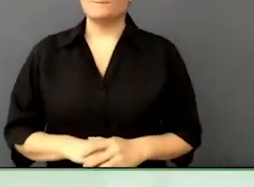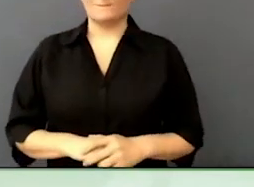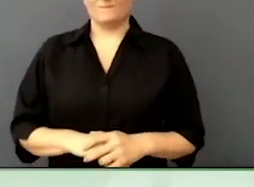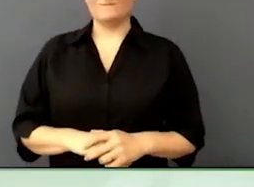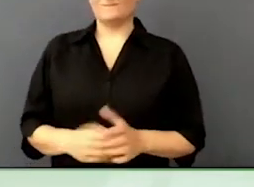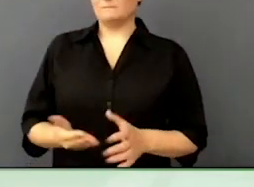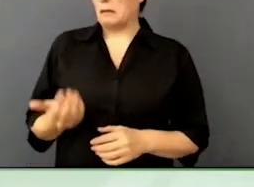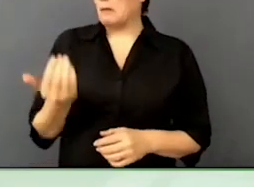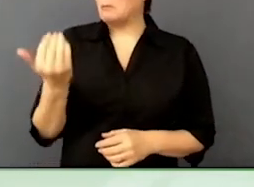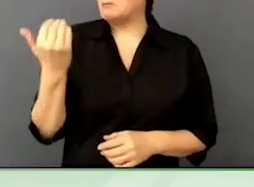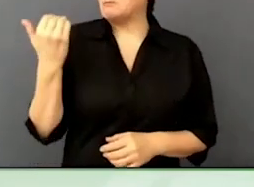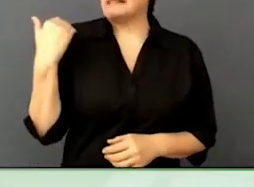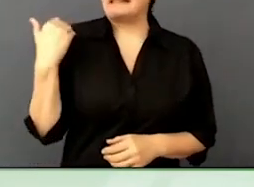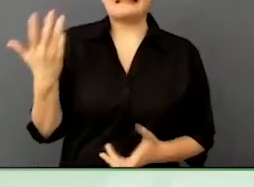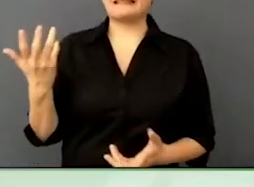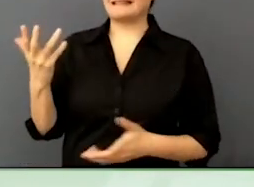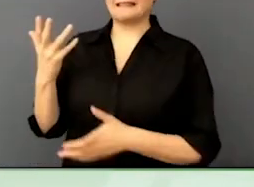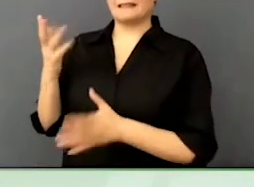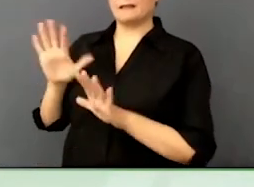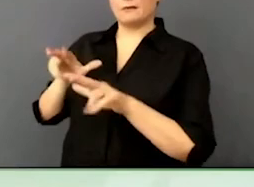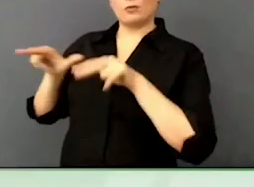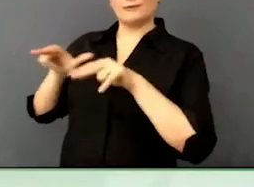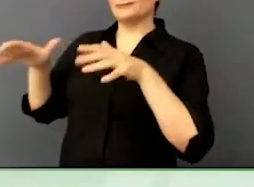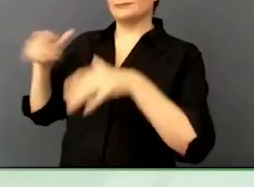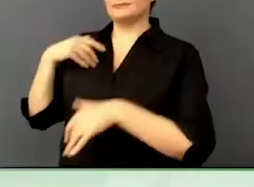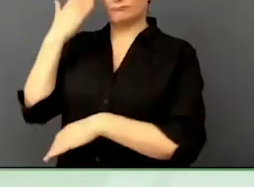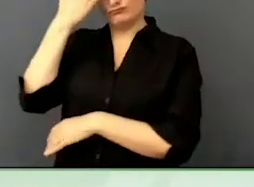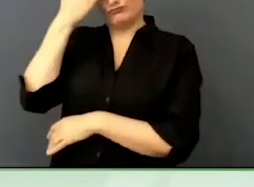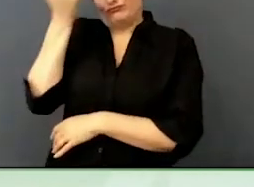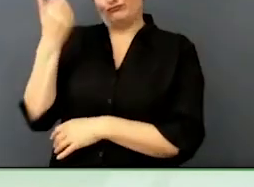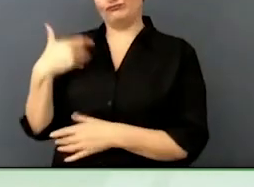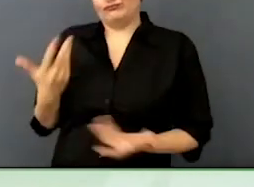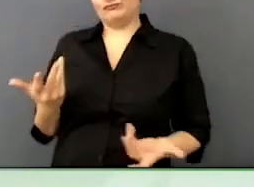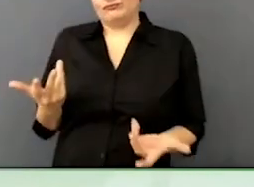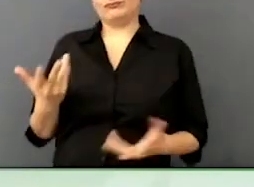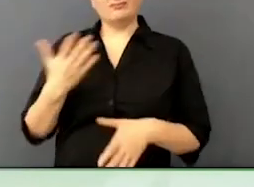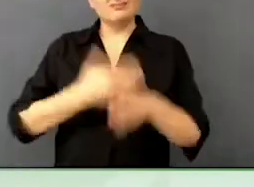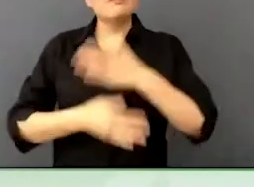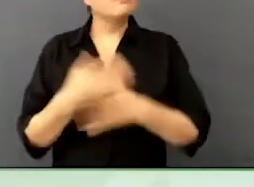accessibility means and now this company say, how can I make